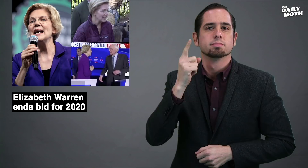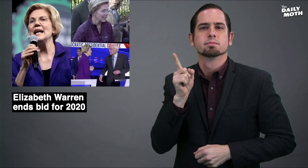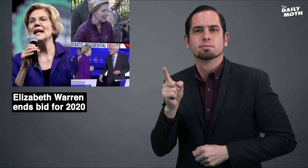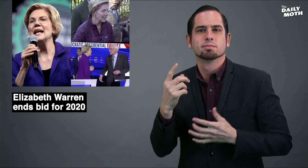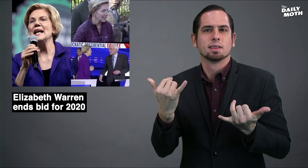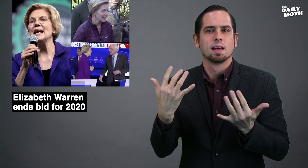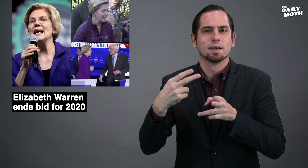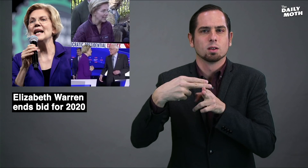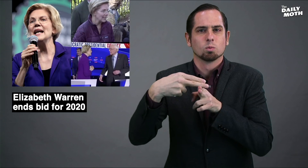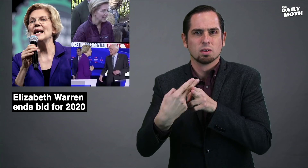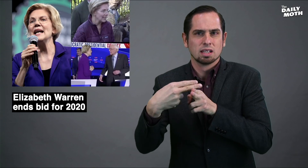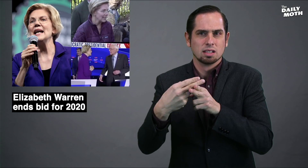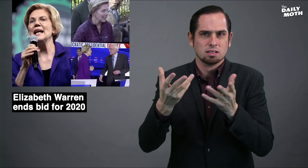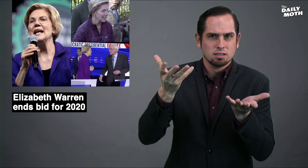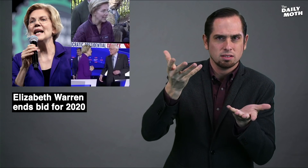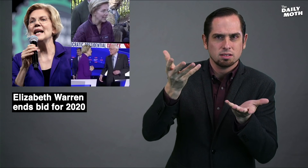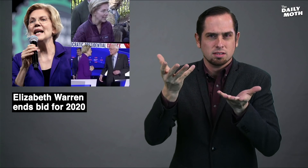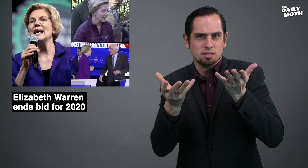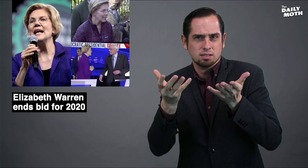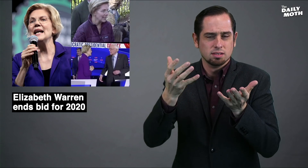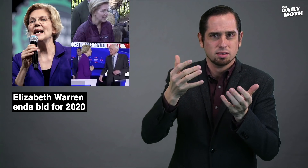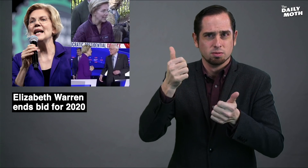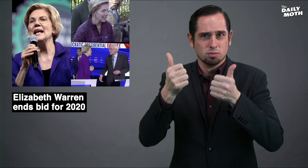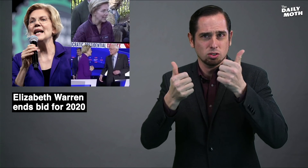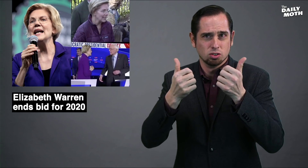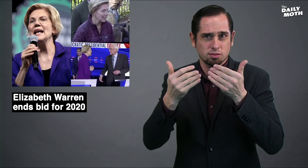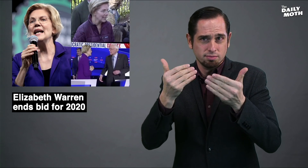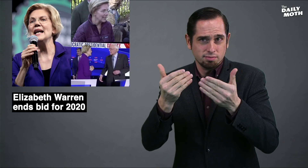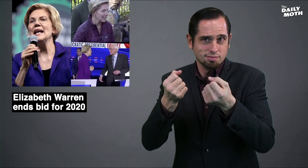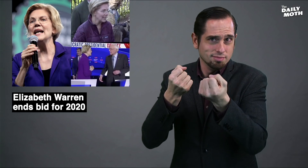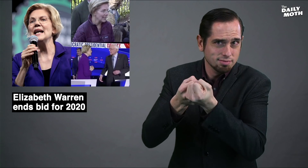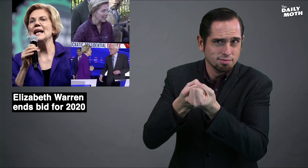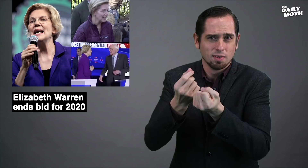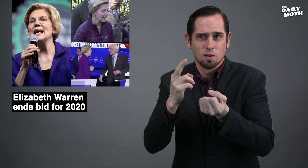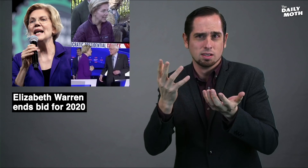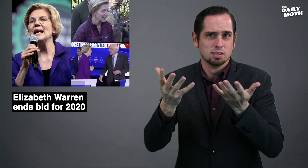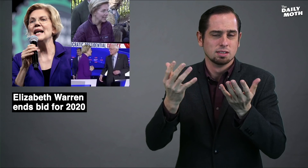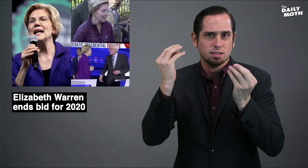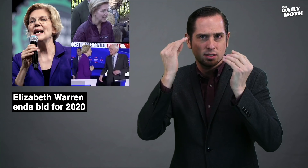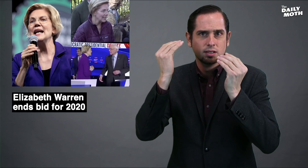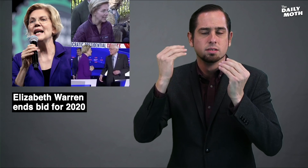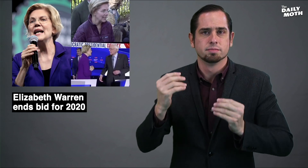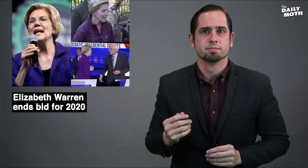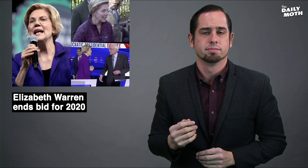but is reportedly "weighing" whether to take a side.